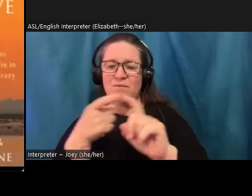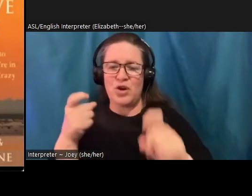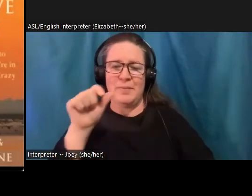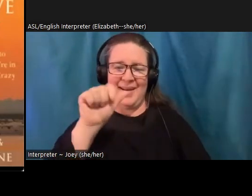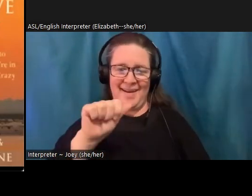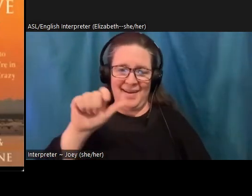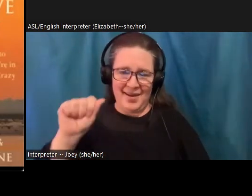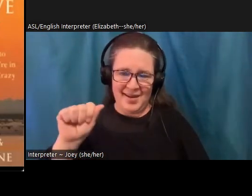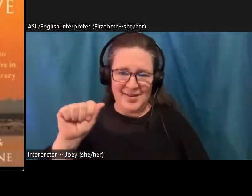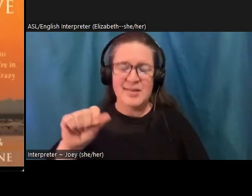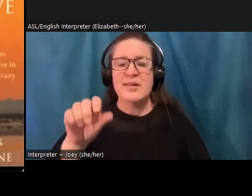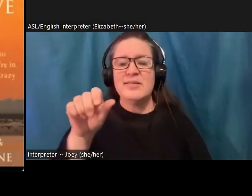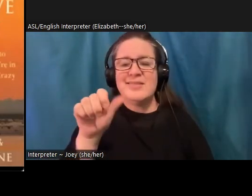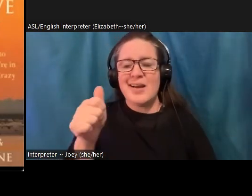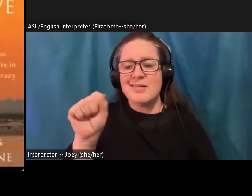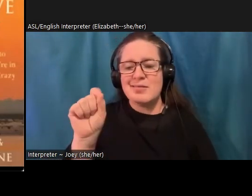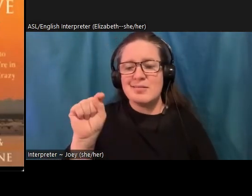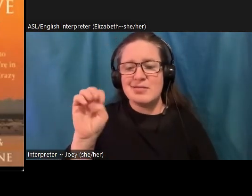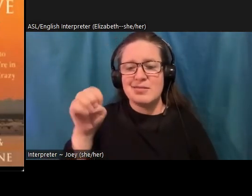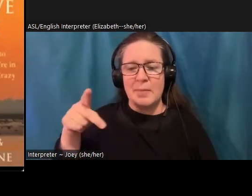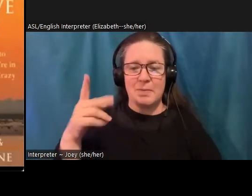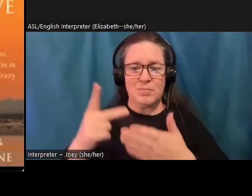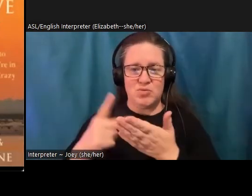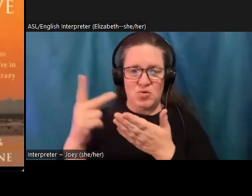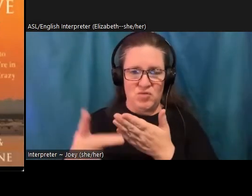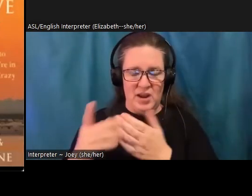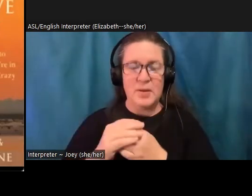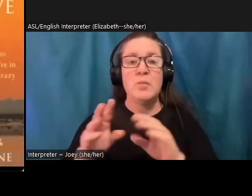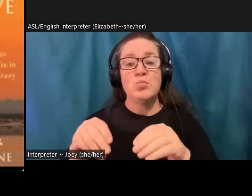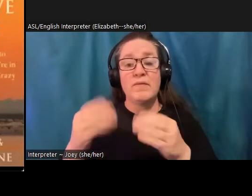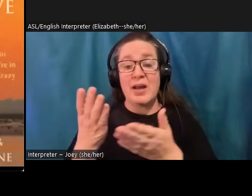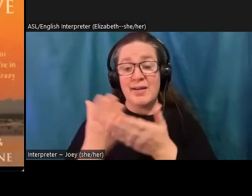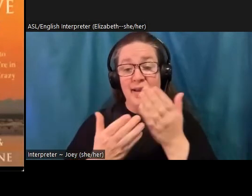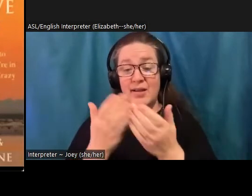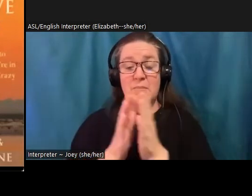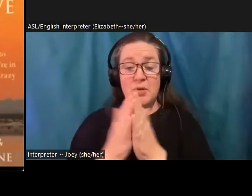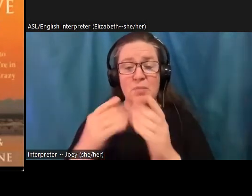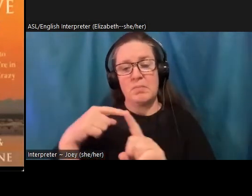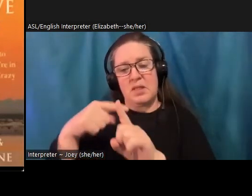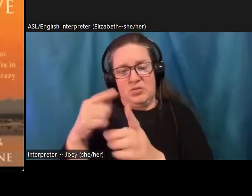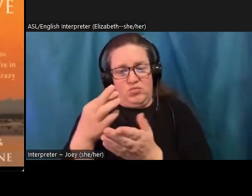they do is they provide the handbook and the resources. And then it's it's local people and communities that facilitate